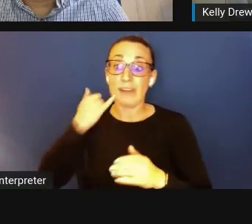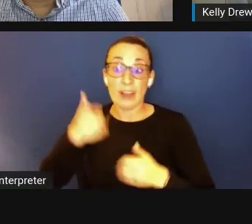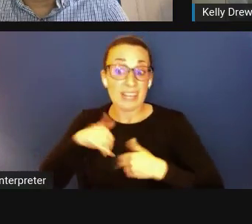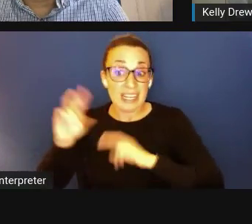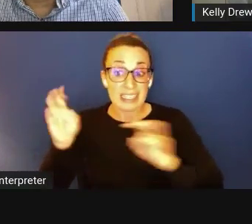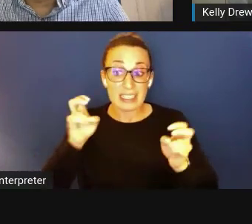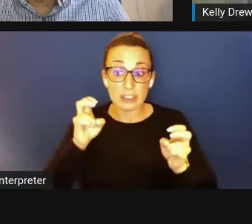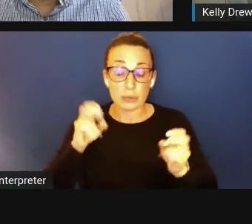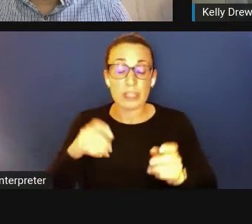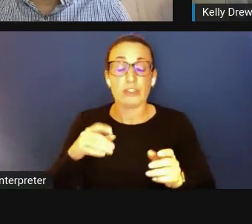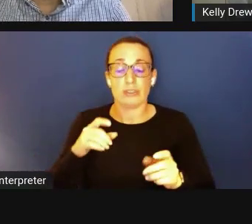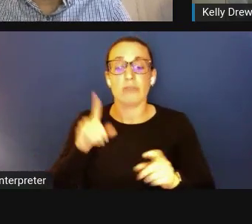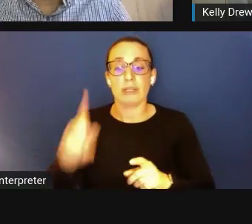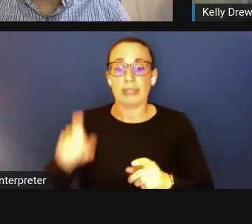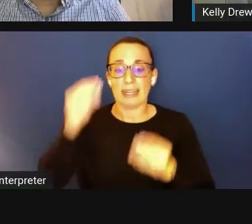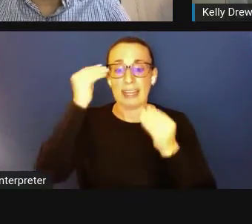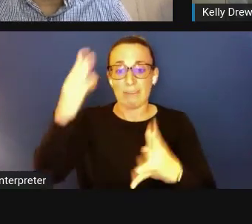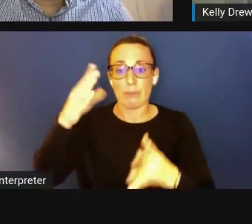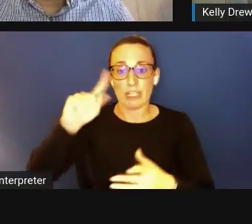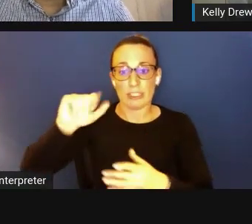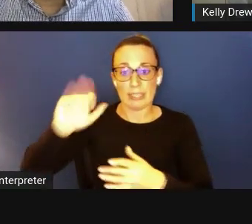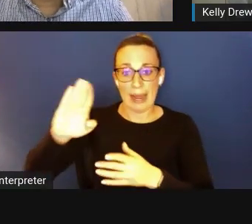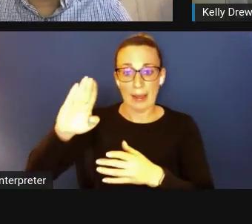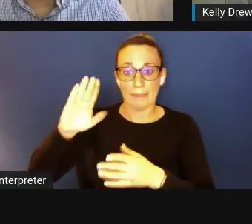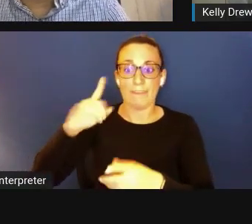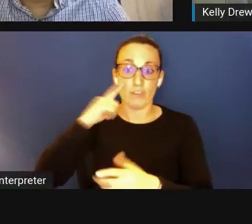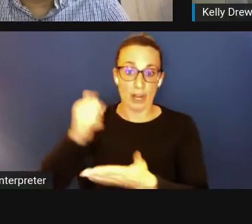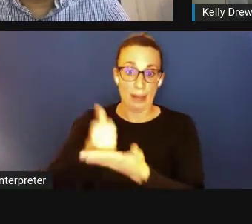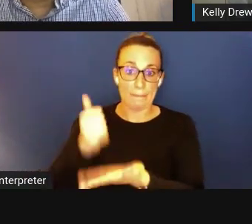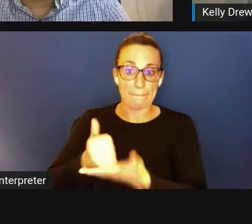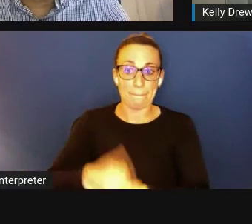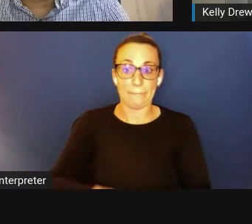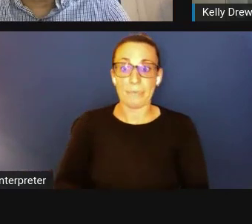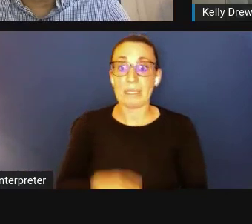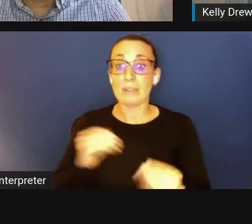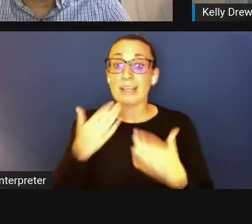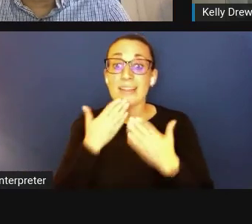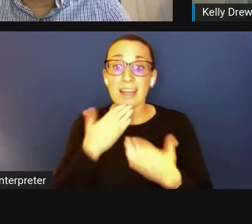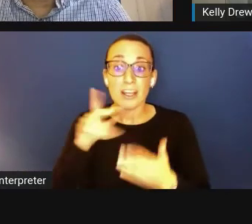and get help. Thank you, again. Thank you to Kelly, Johnathan and Monique.